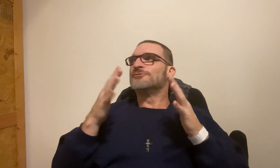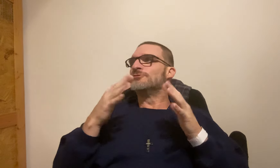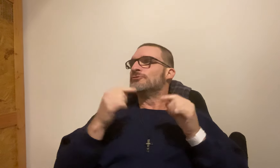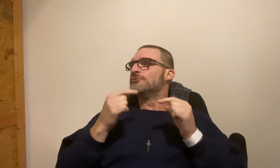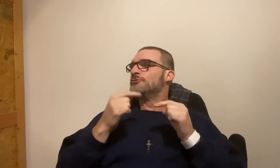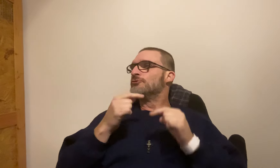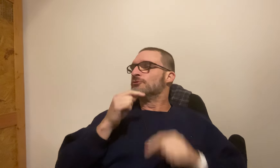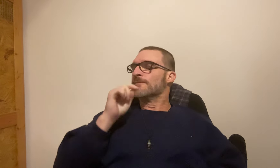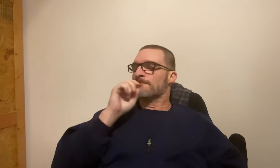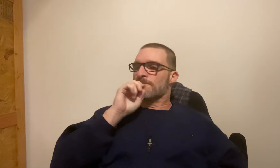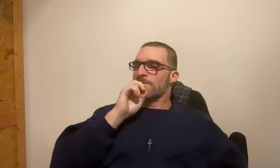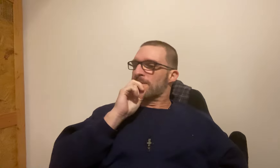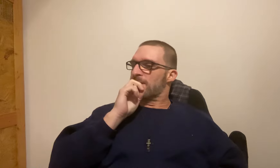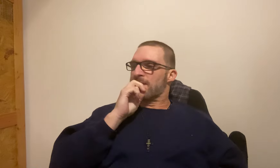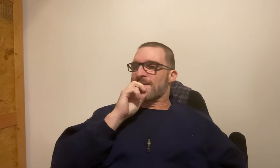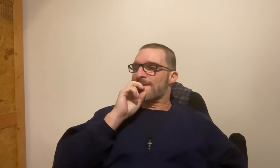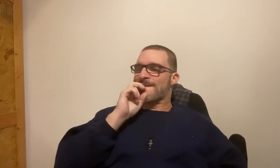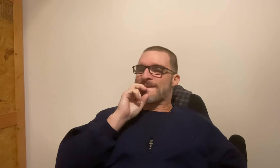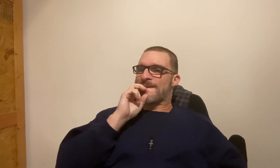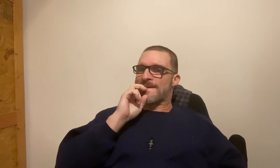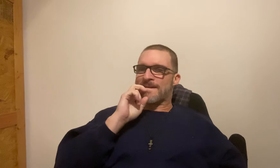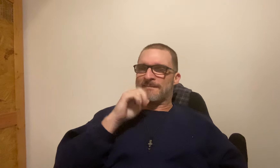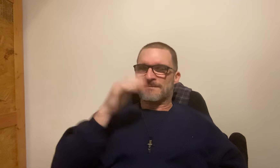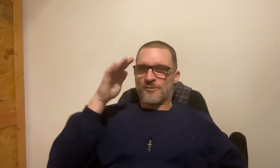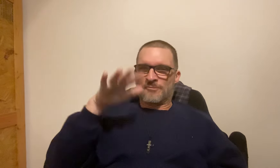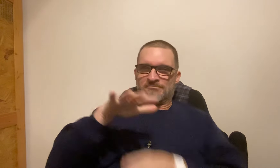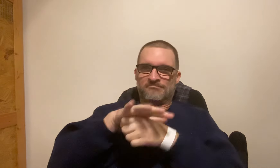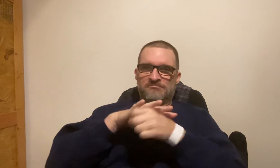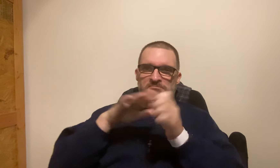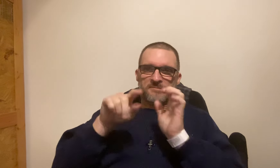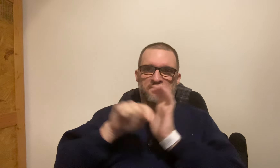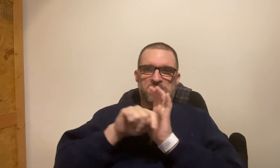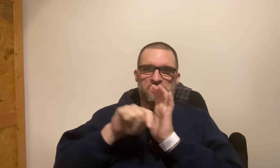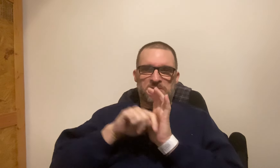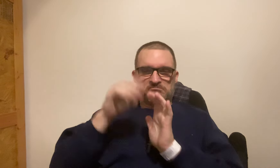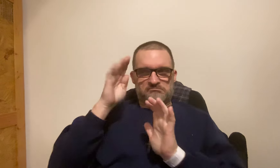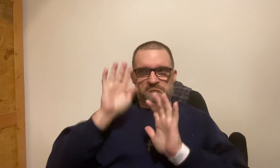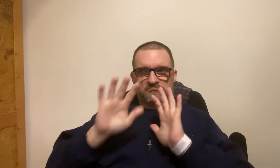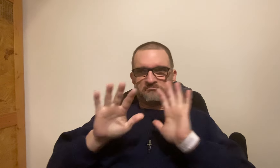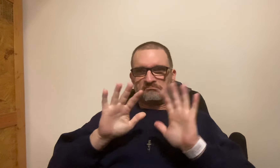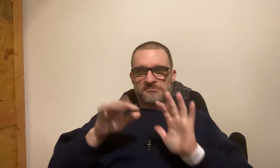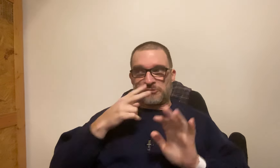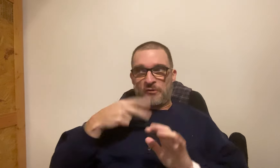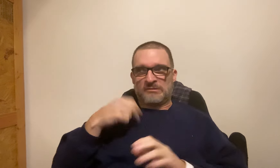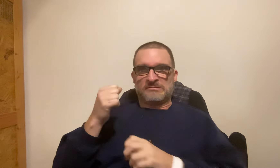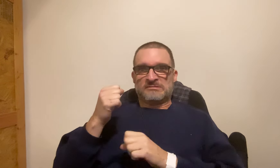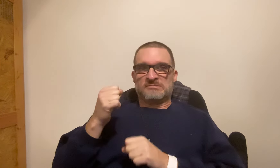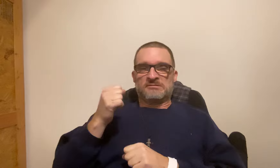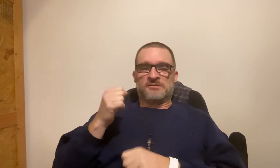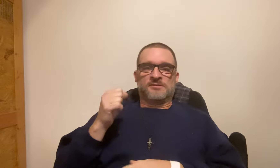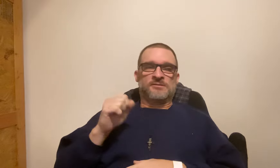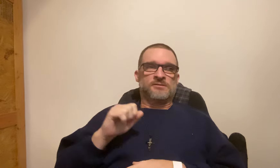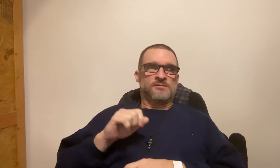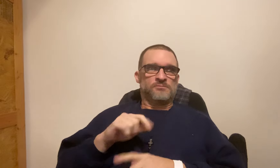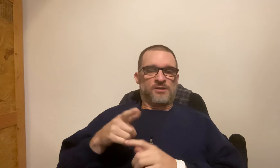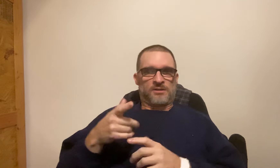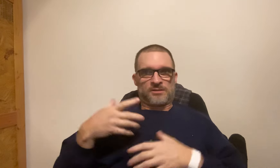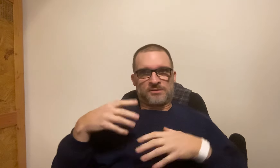I wanted it all to be over whenever it was starting to hurt. I know the area of Tampa -- and familiar with the area. When I saw it, I was holding on tight to my seatbelt.